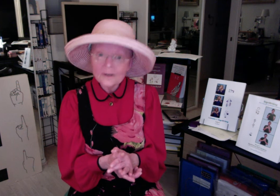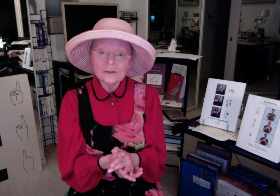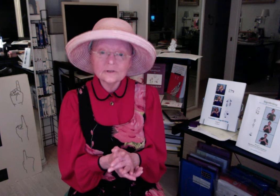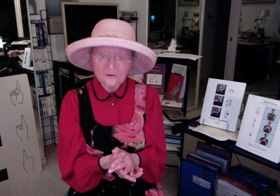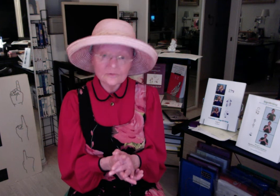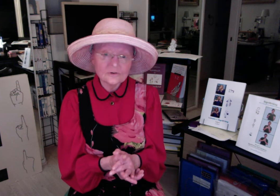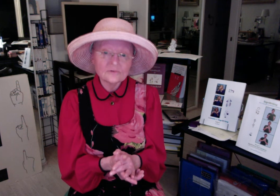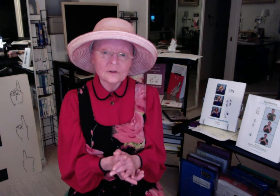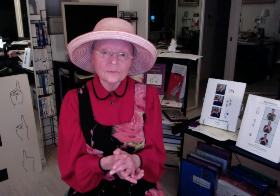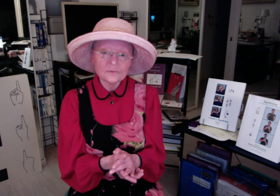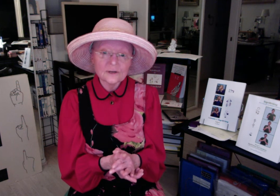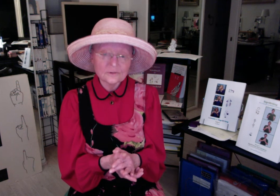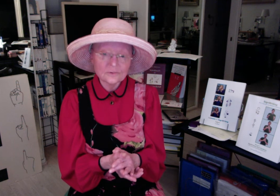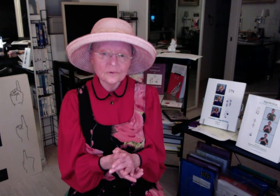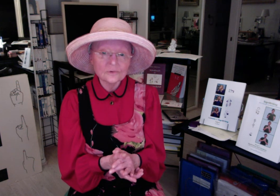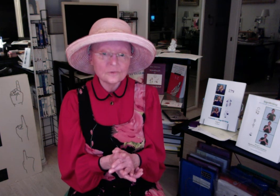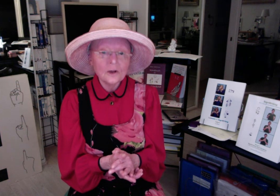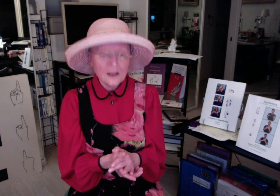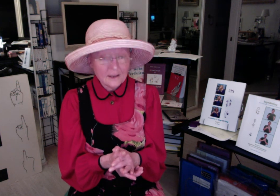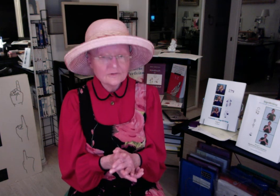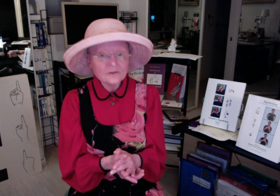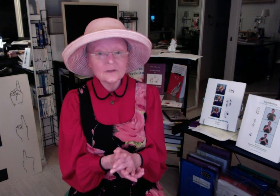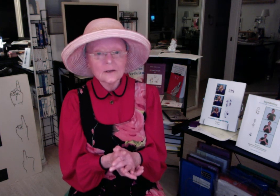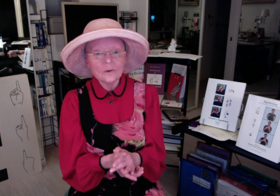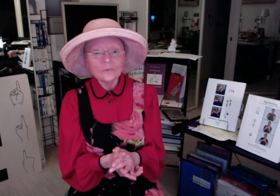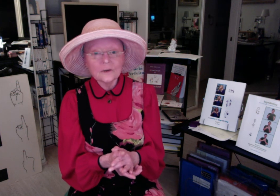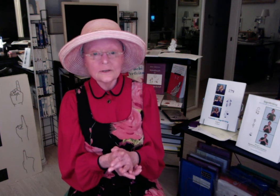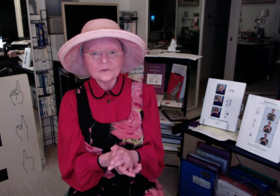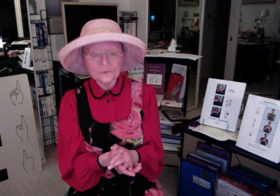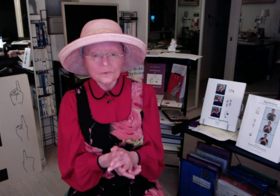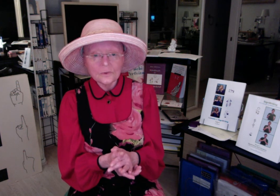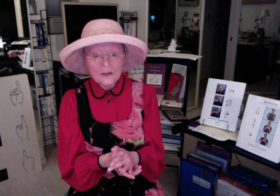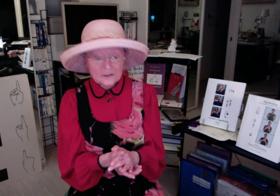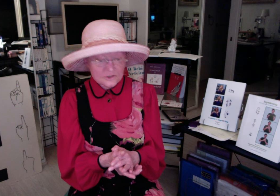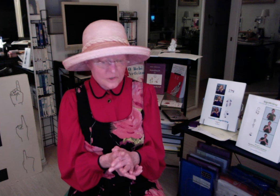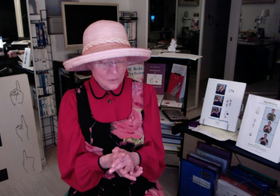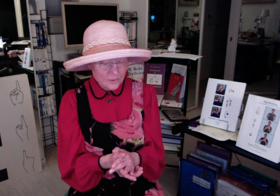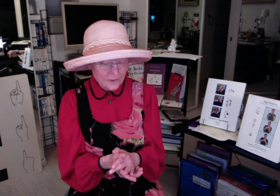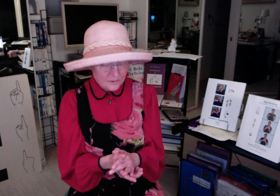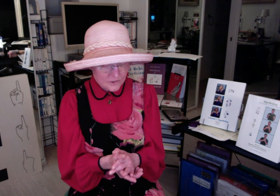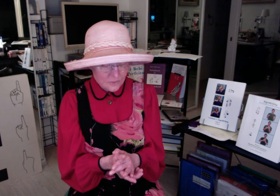software developers out in the world who have done that already too. So we also want